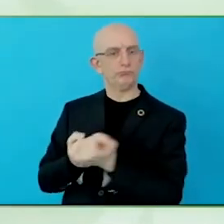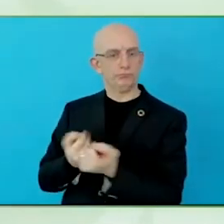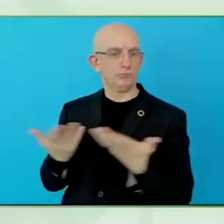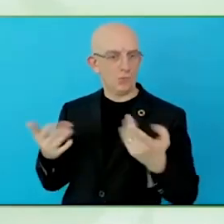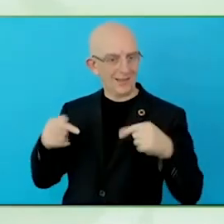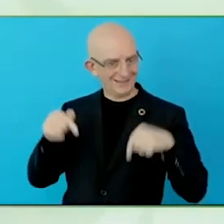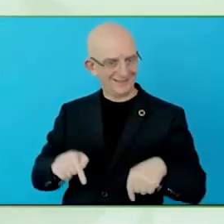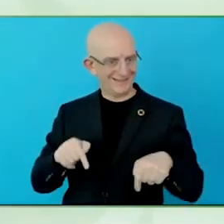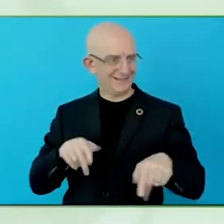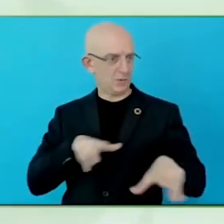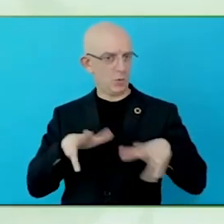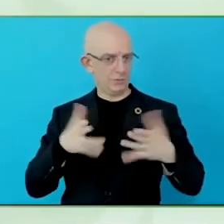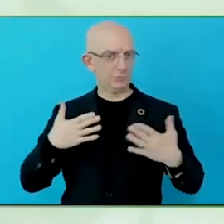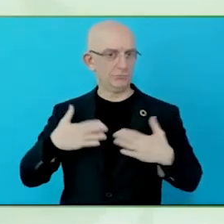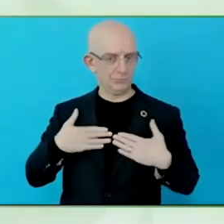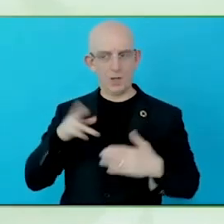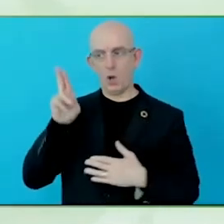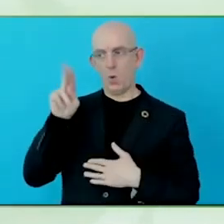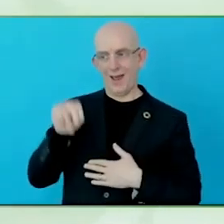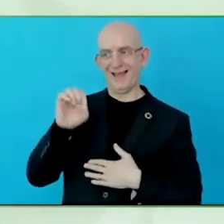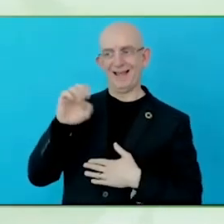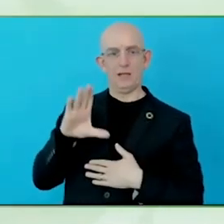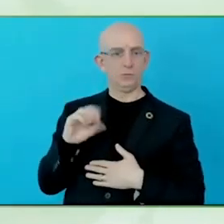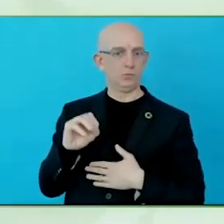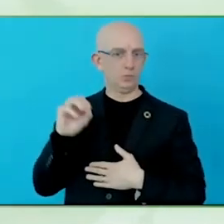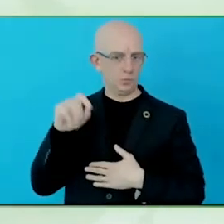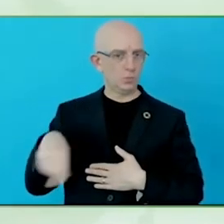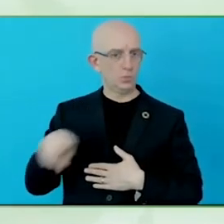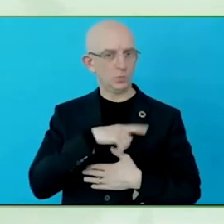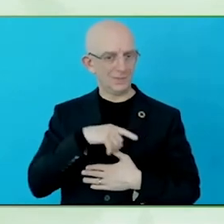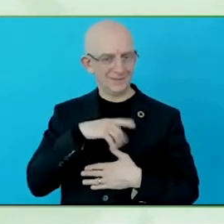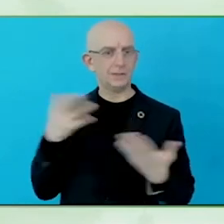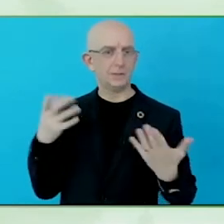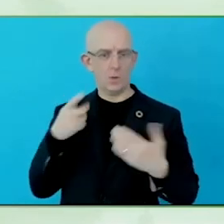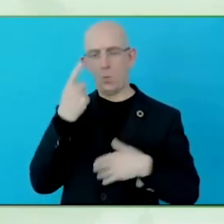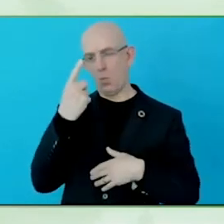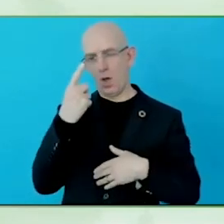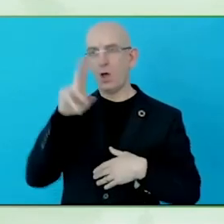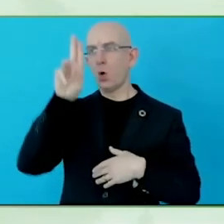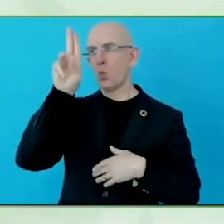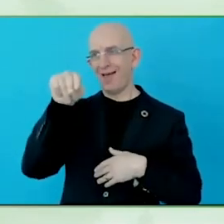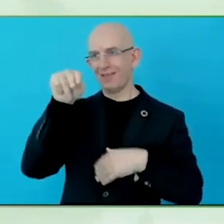piece in men's and women's minds, through education, science, culture, communication and information.